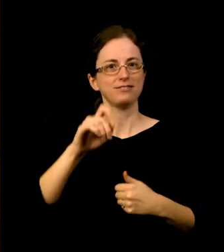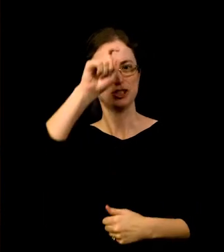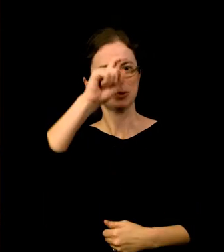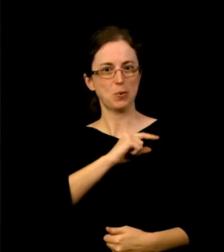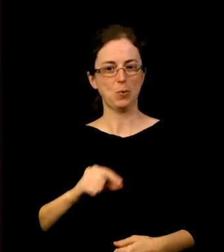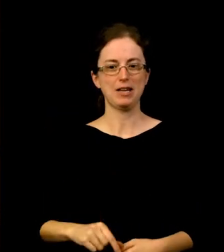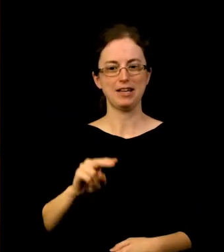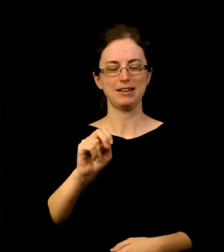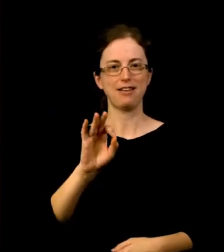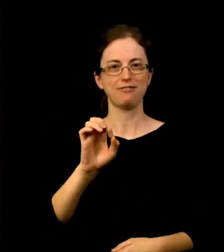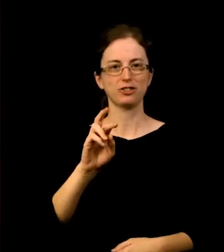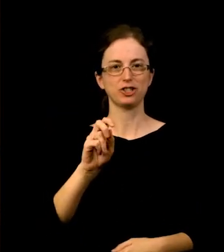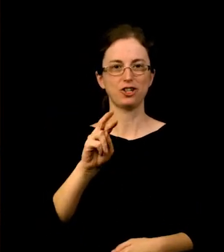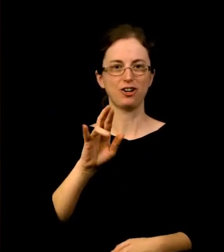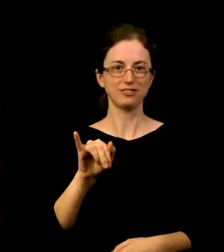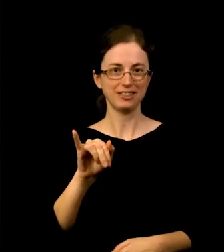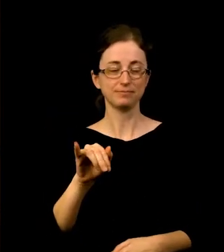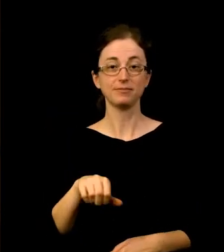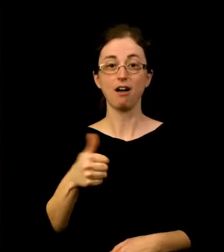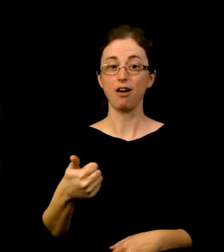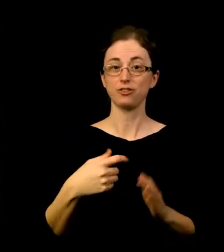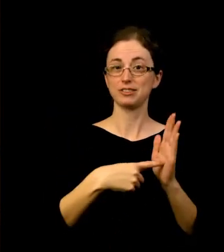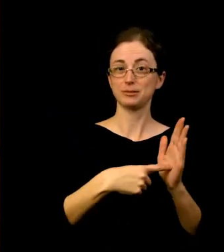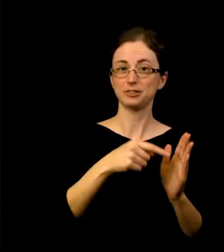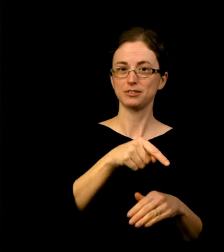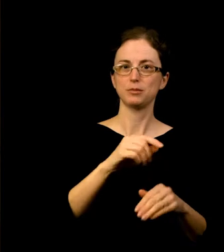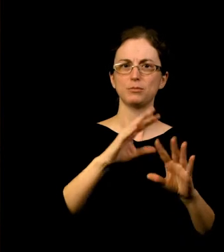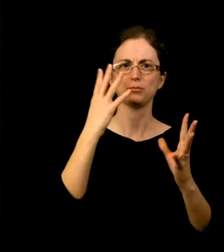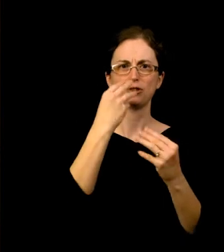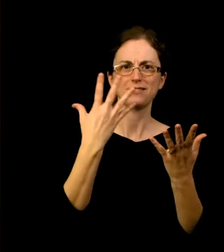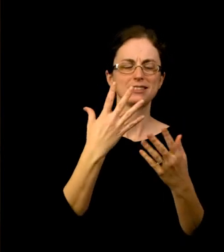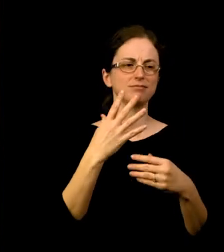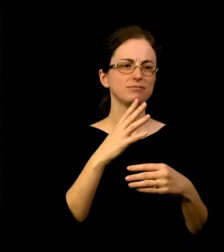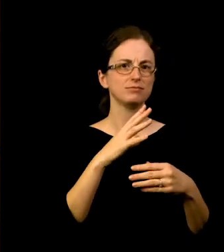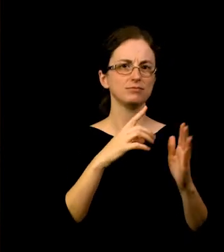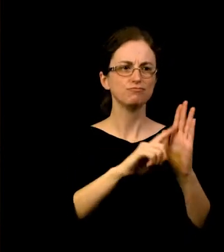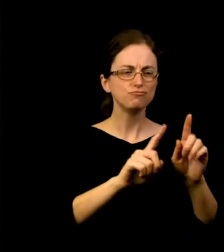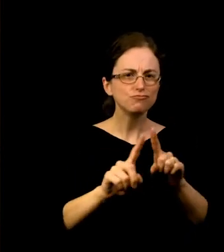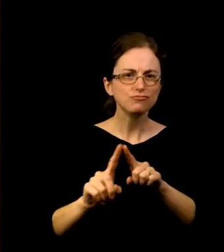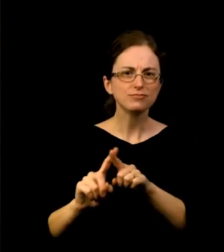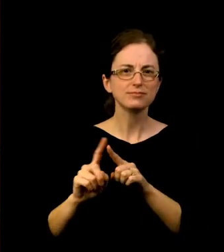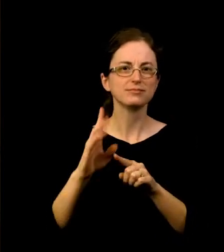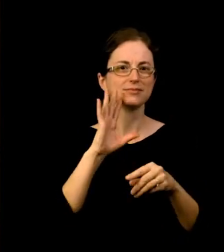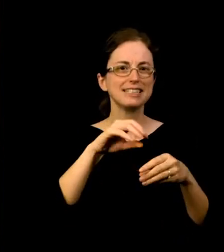And the other is a brilliant survey of mostly interior scenes similar to the ones we’ve experienced the last 18 months.